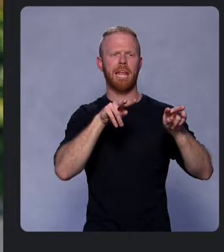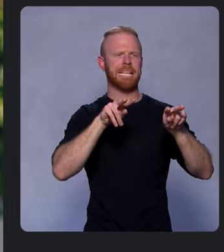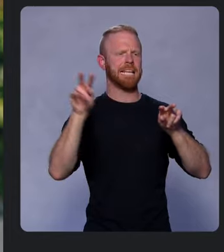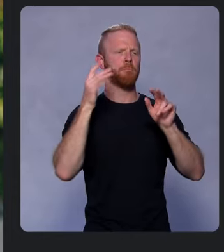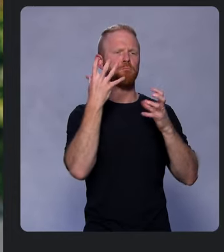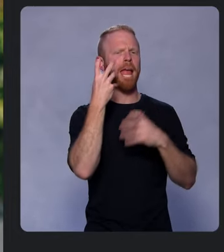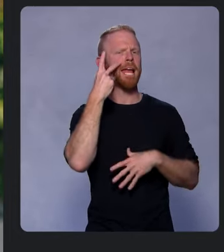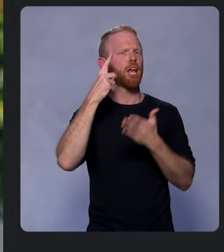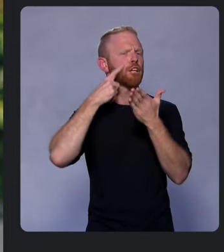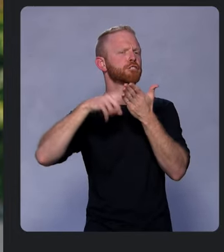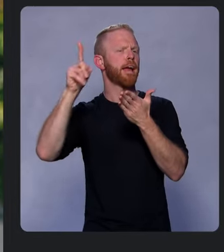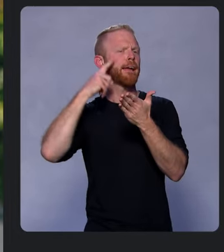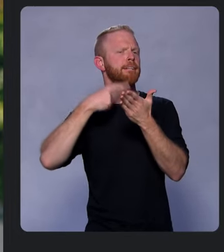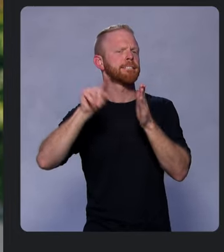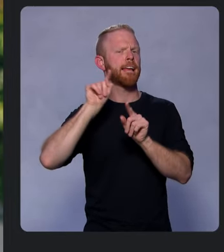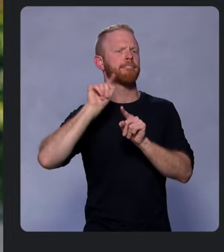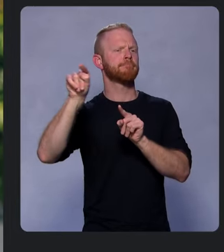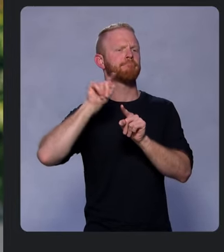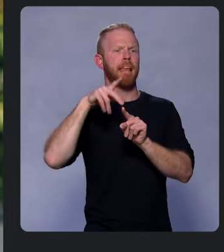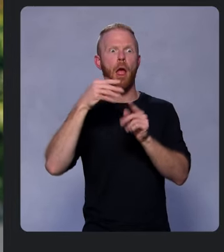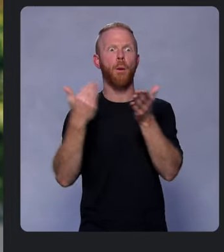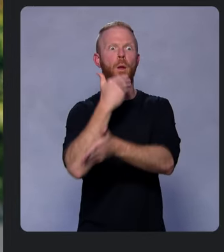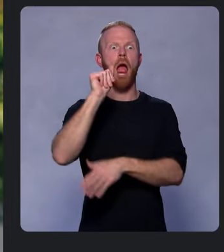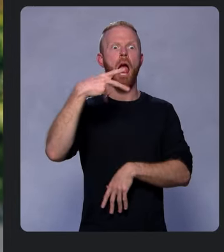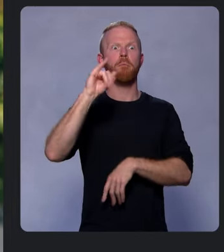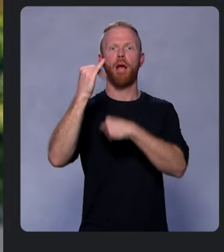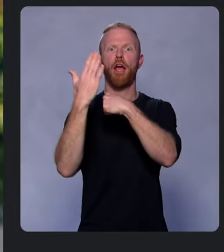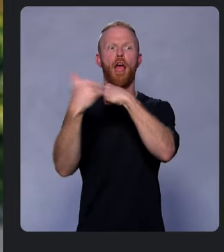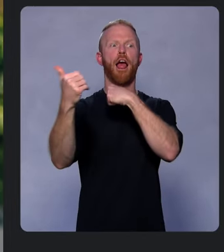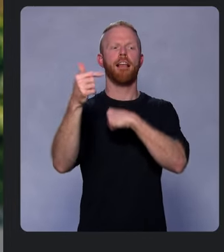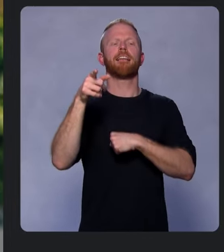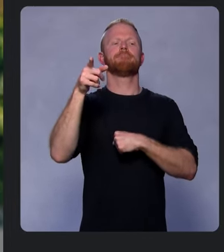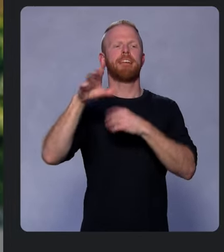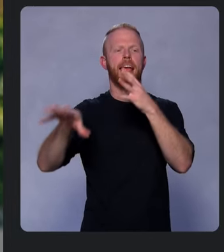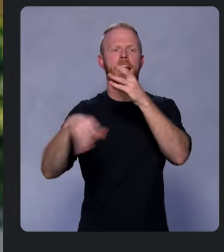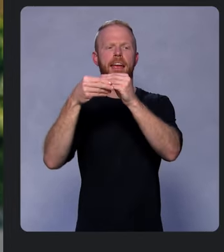a new API call you’ve just added, or make sure network request isn’t too slow,